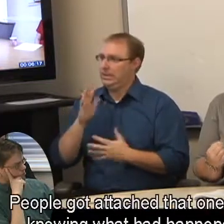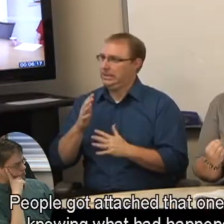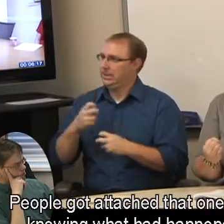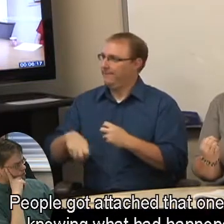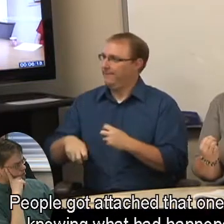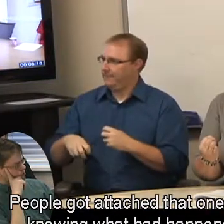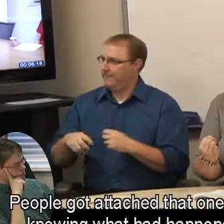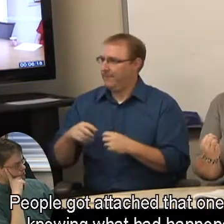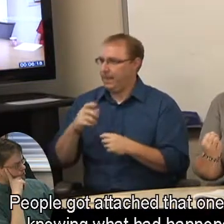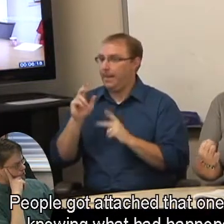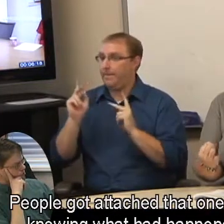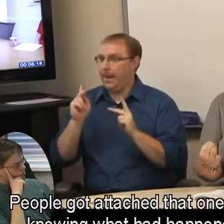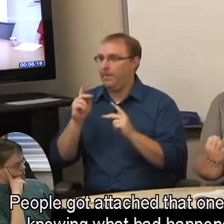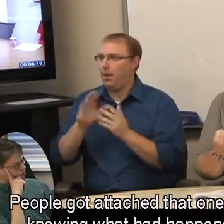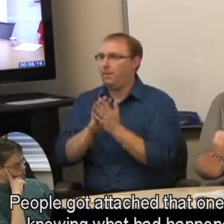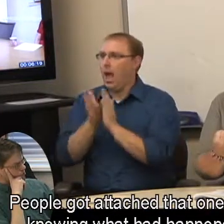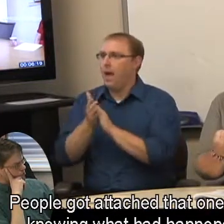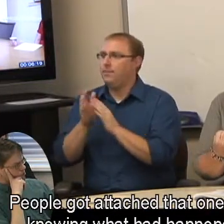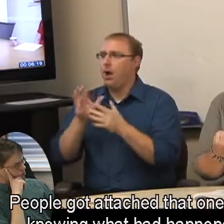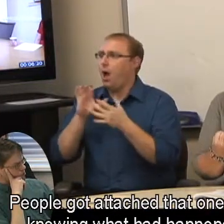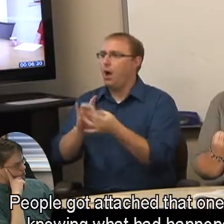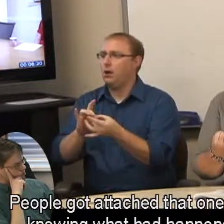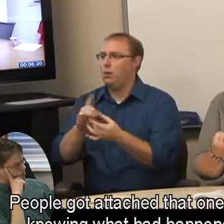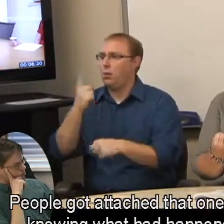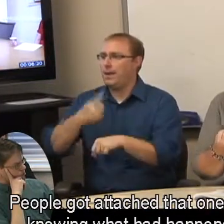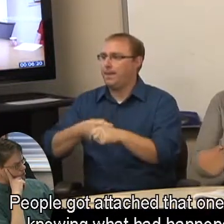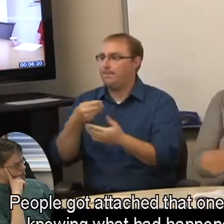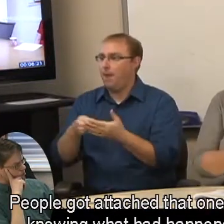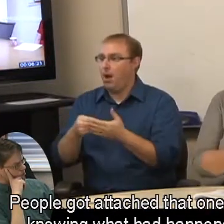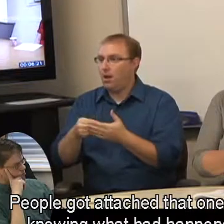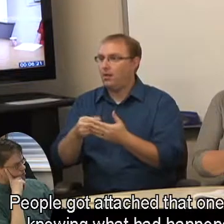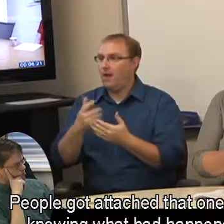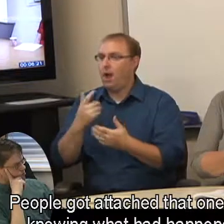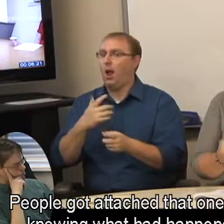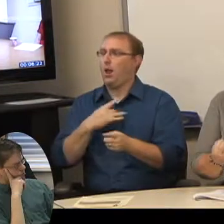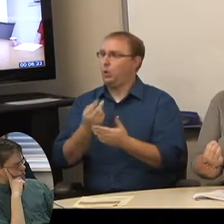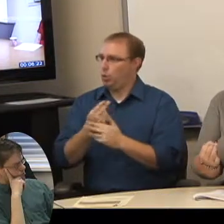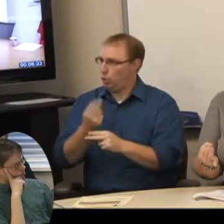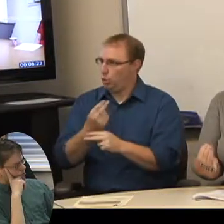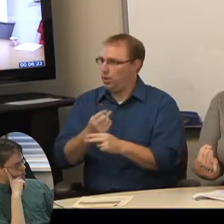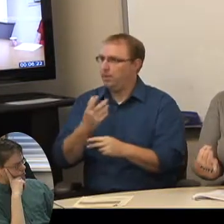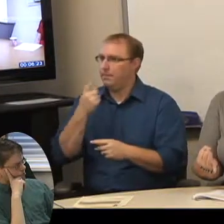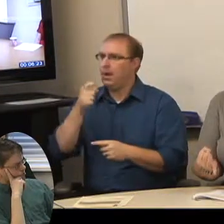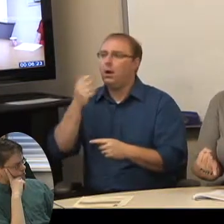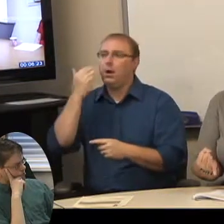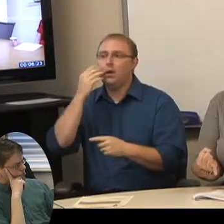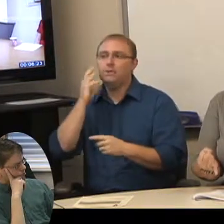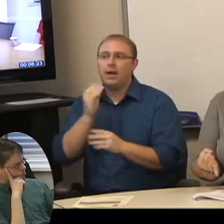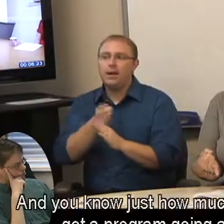People got attached that one time money, knowing what had happened before.